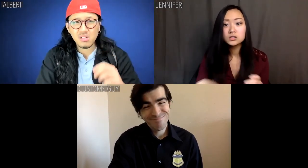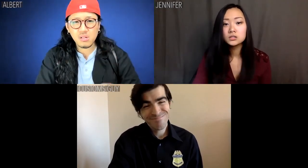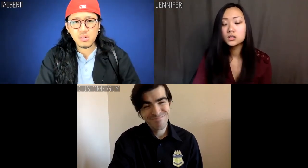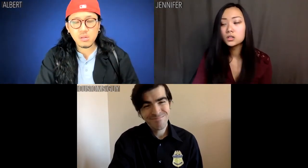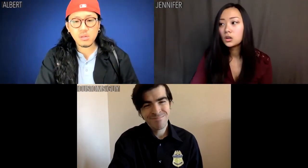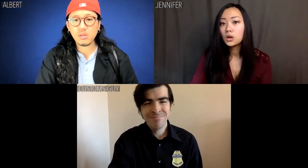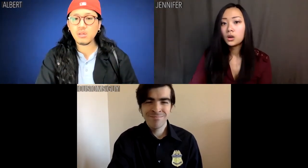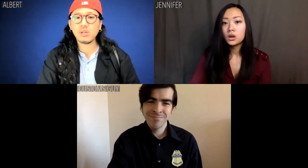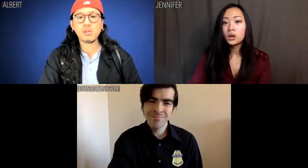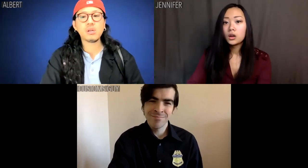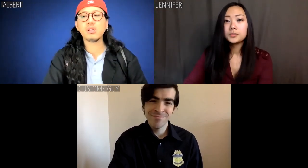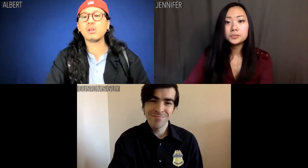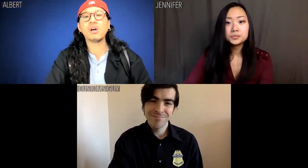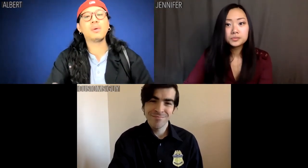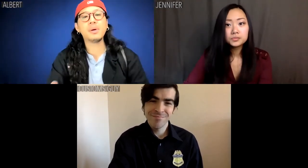Customs guy: Yeah.